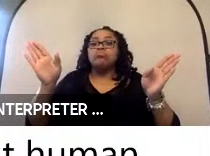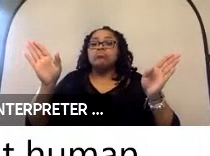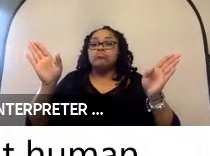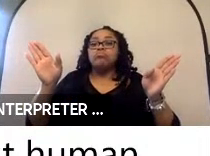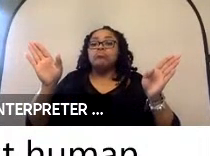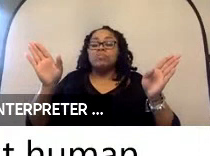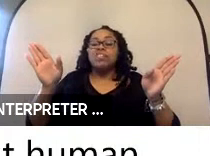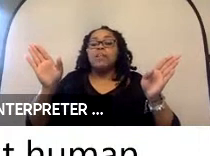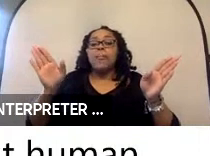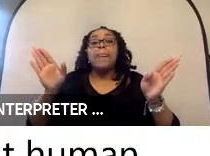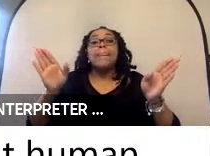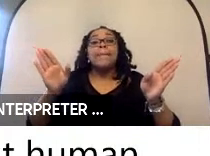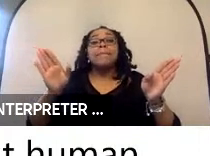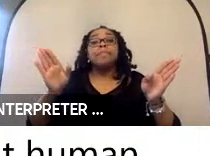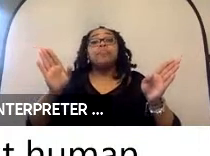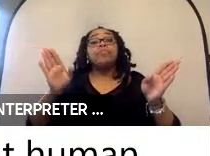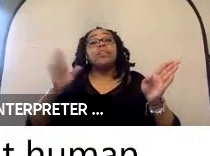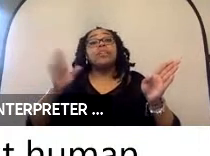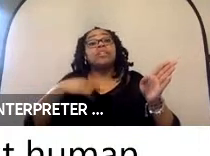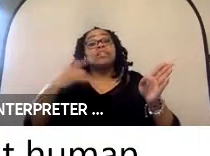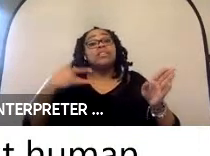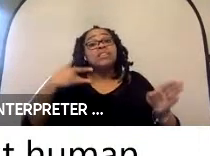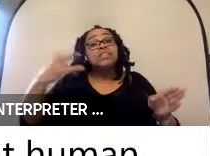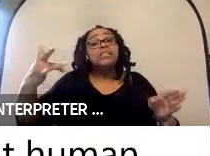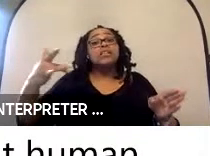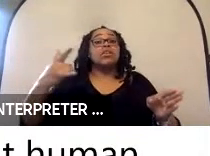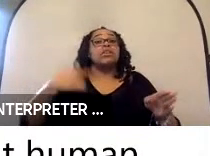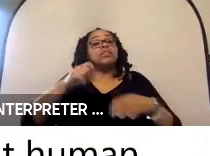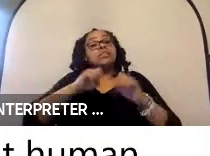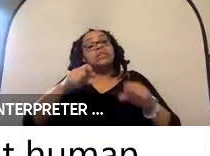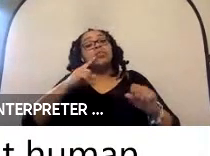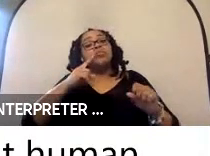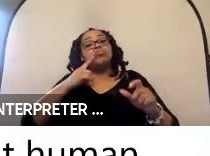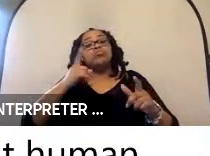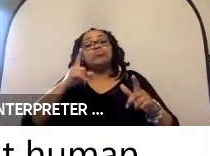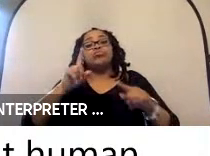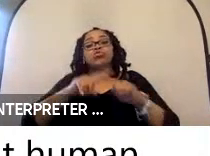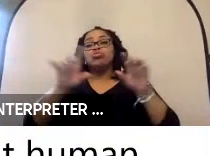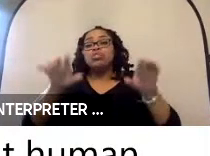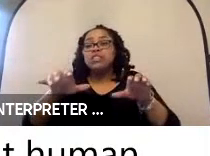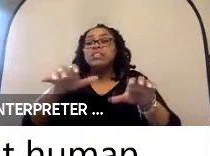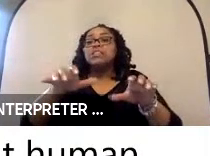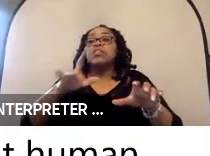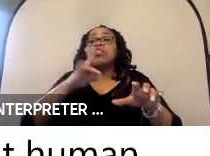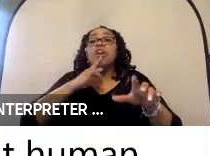can. And, ideally we would like for the system to be able to perform as fast or faster, than